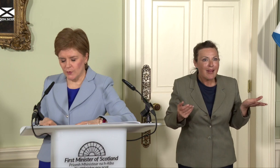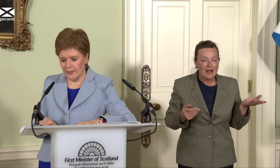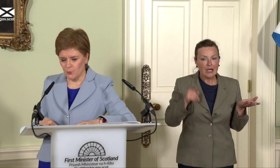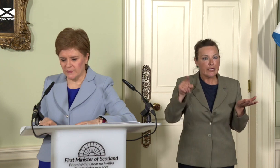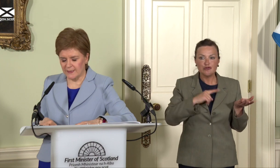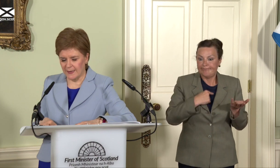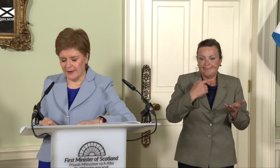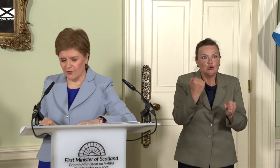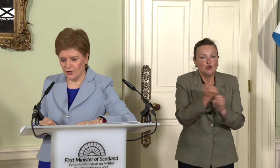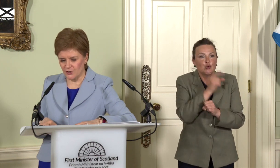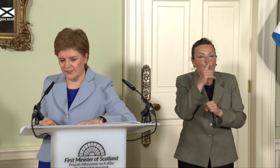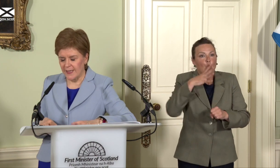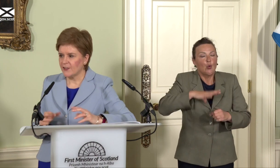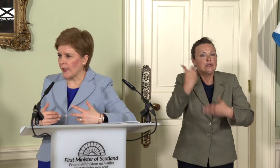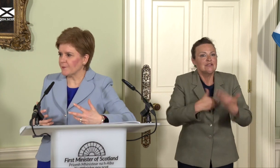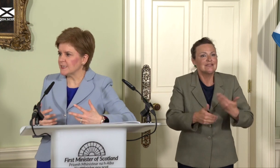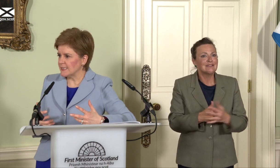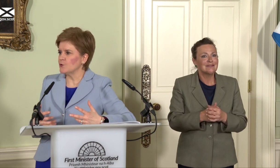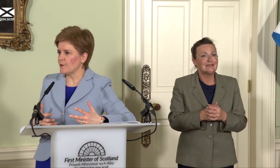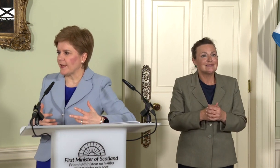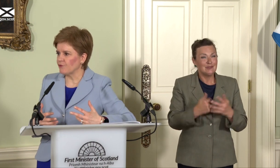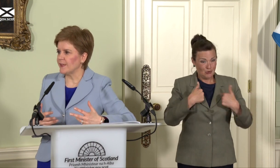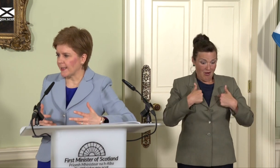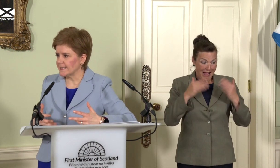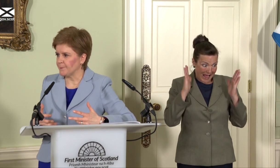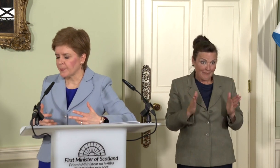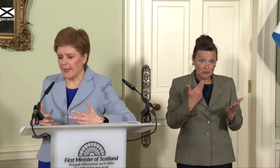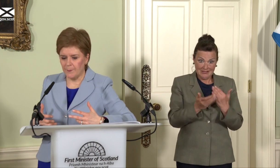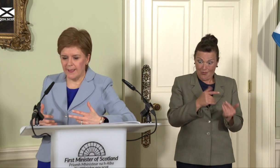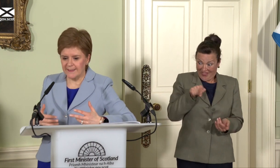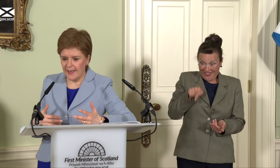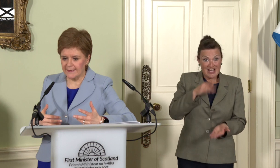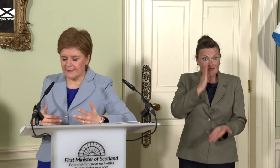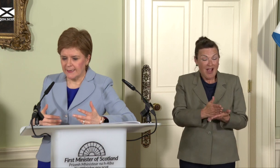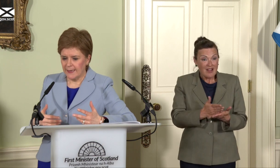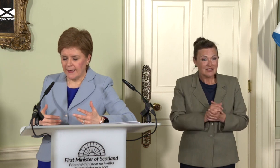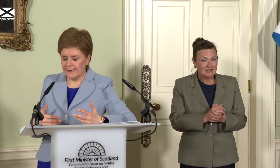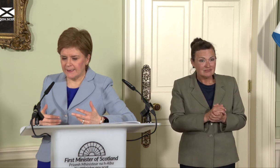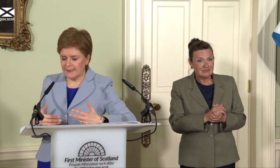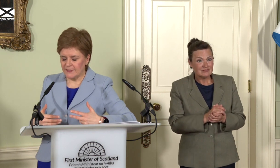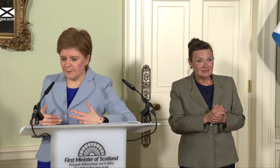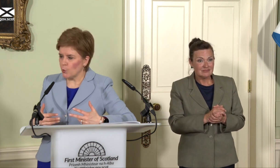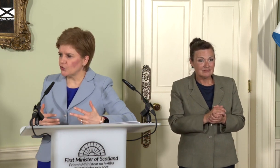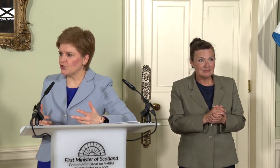in most other countries. So, I have to deal with that reality. Is that… Does that pose